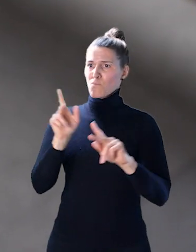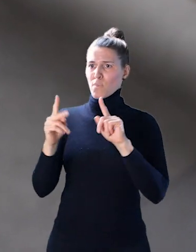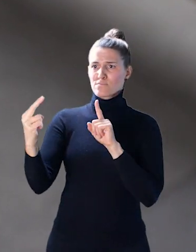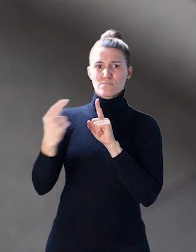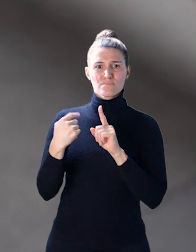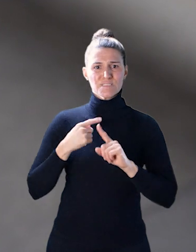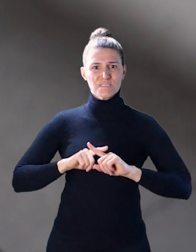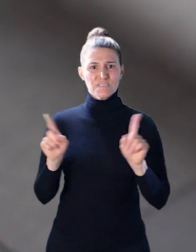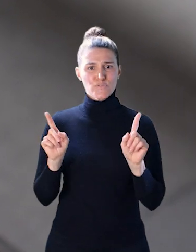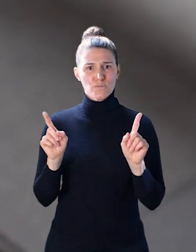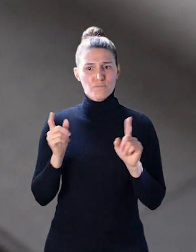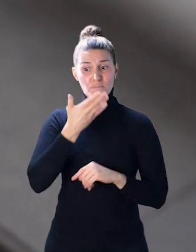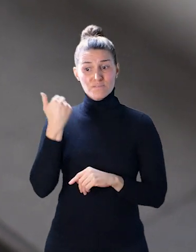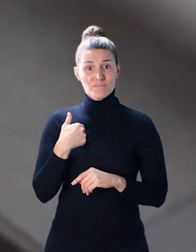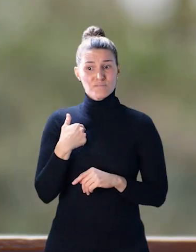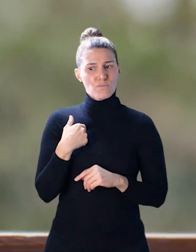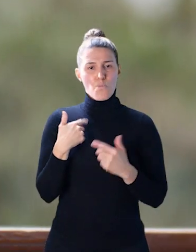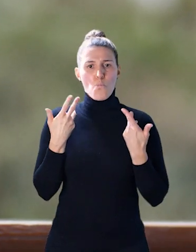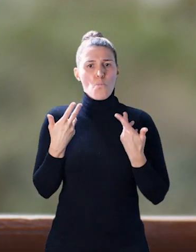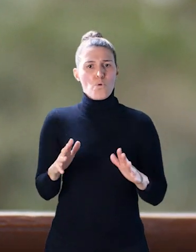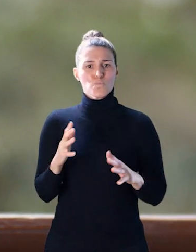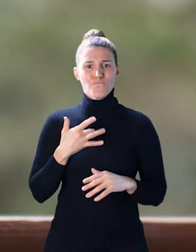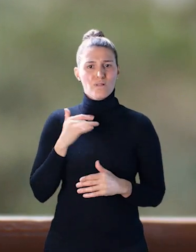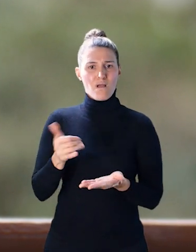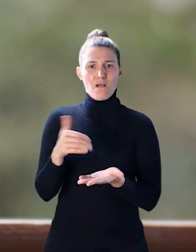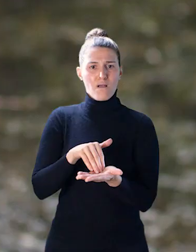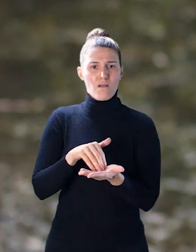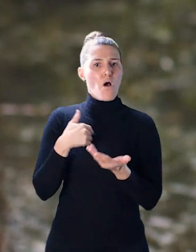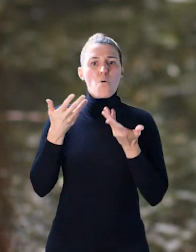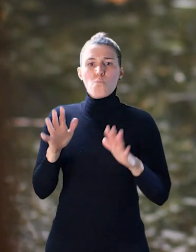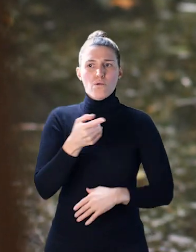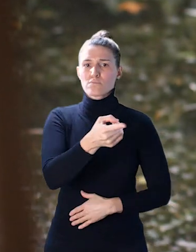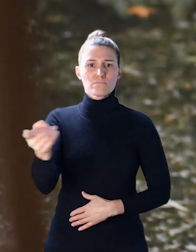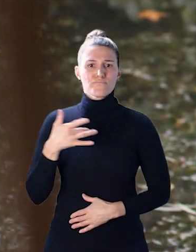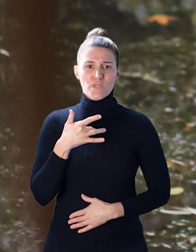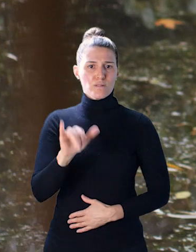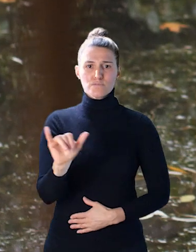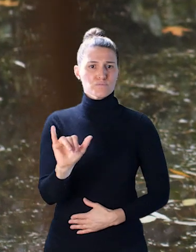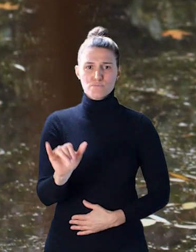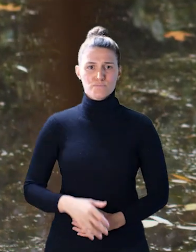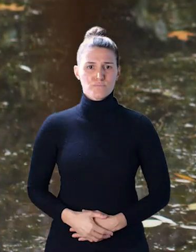when they are looked at differently, because I never want to feel that again. And I never want anybody else to ever have to experience that.